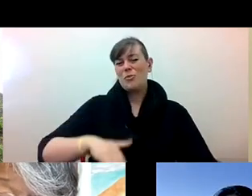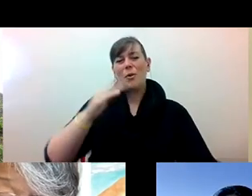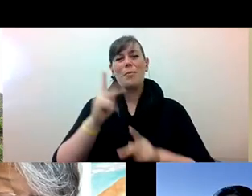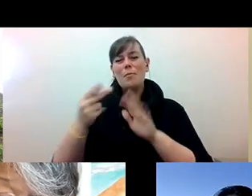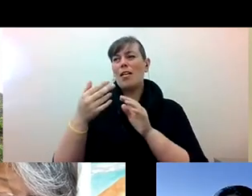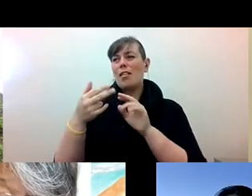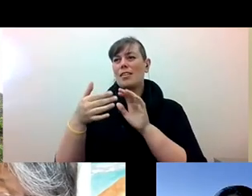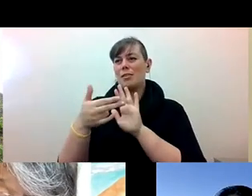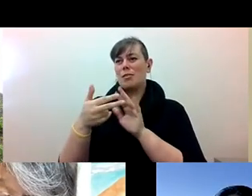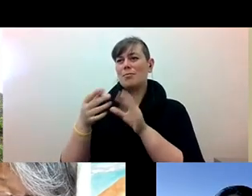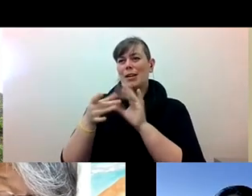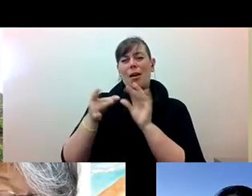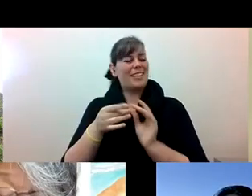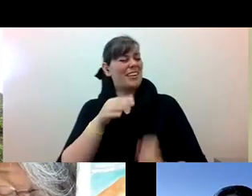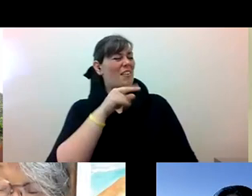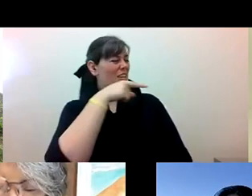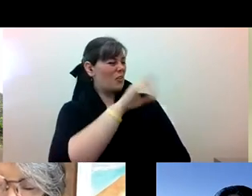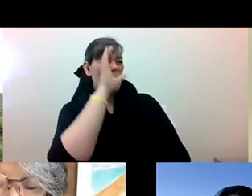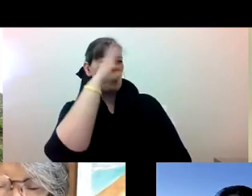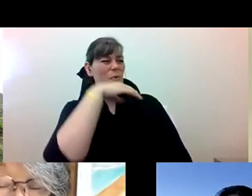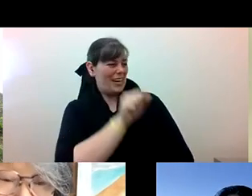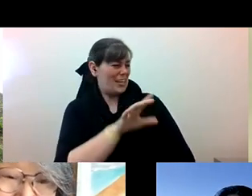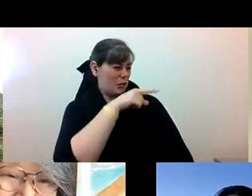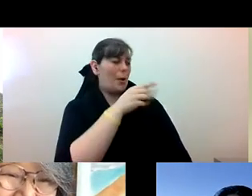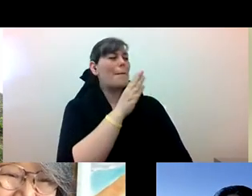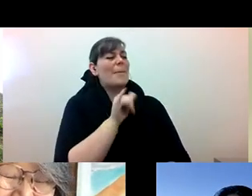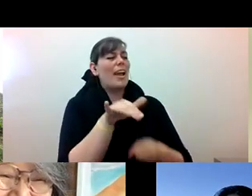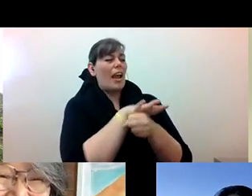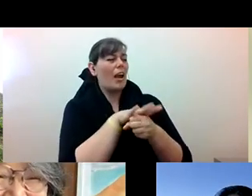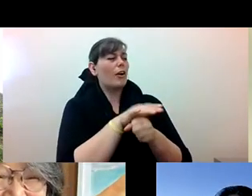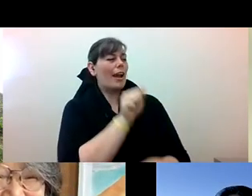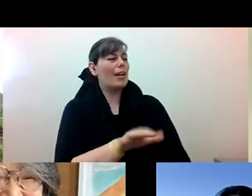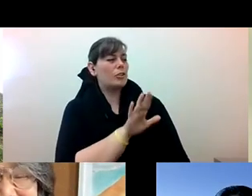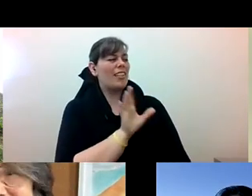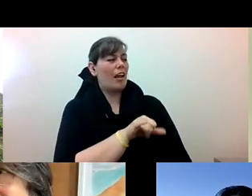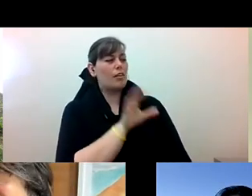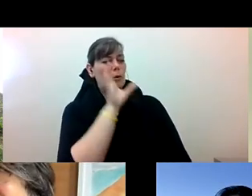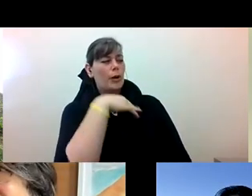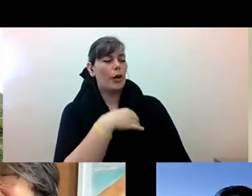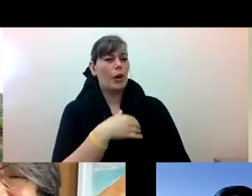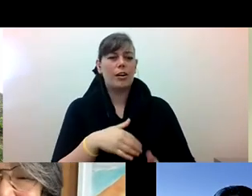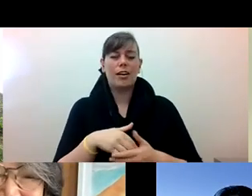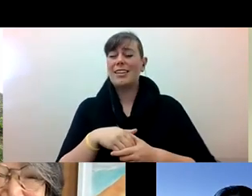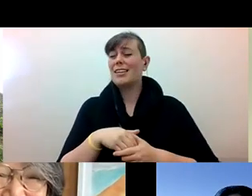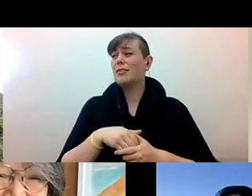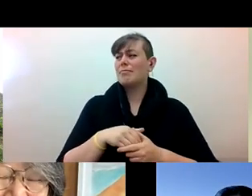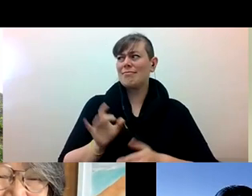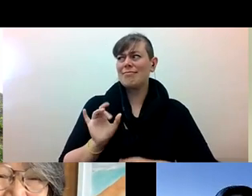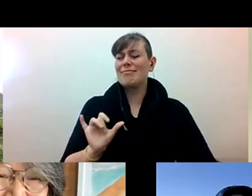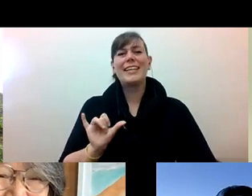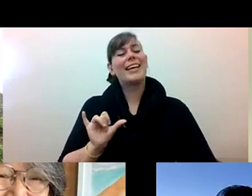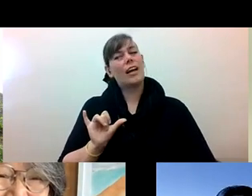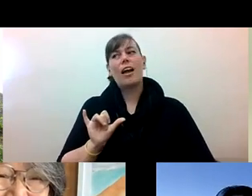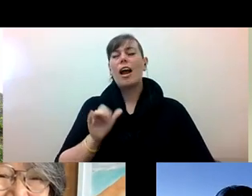Alex Tom he/him: And this is... your like one of those Bay Area Asians, you know, and... and really I found family in the movement, right? And I want to share this one story.